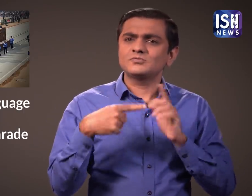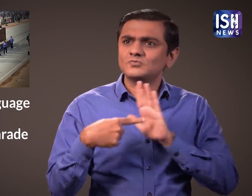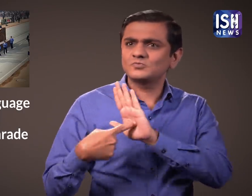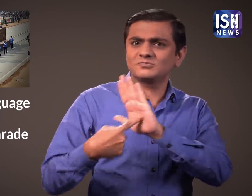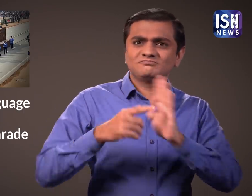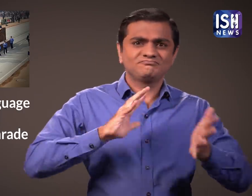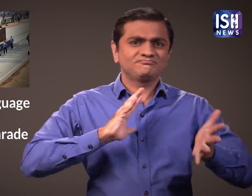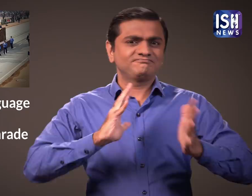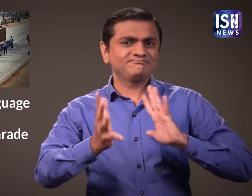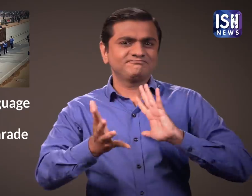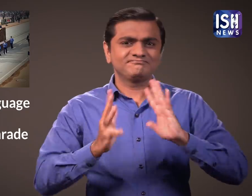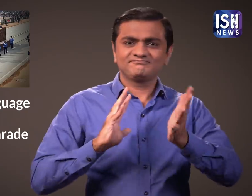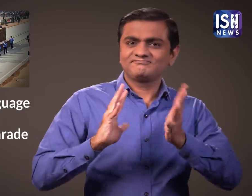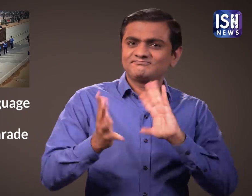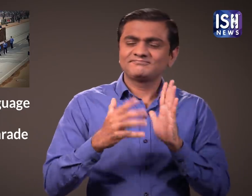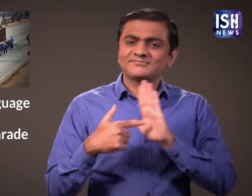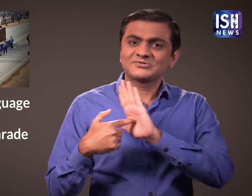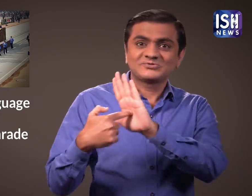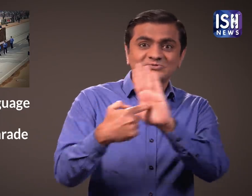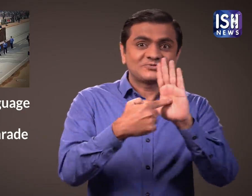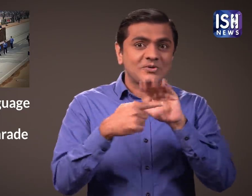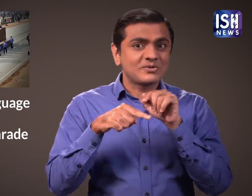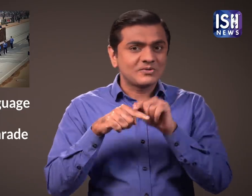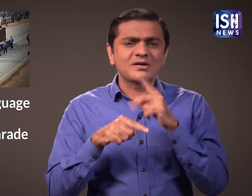They were signing alongside the Tableau.